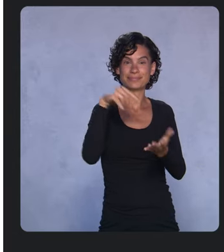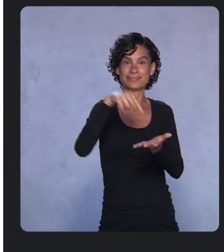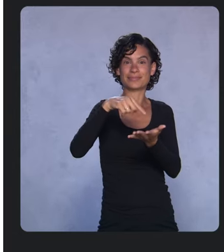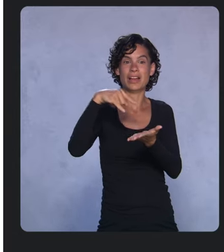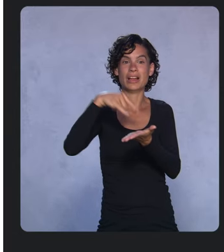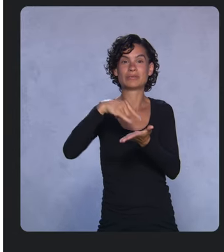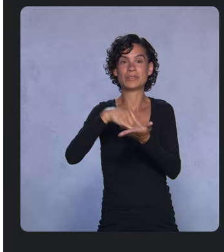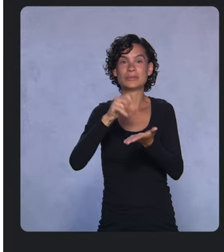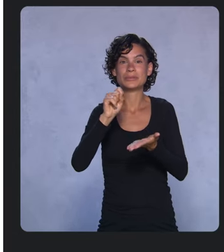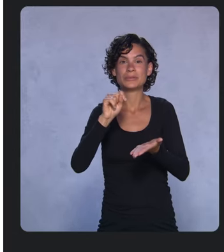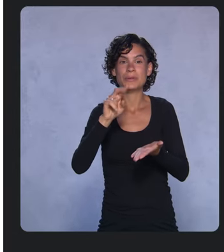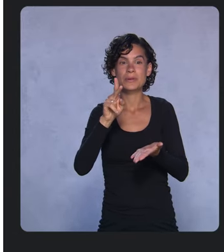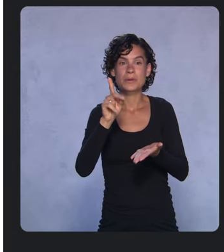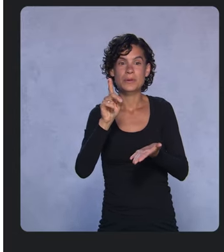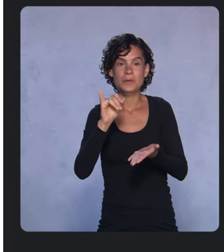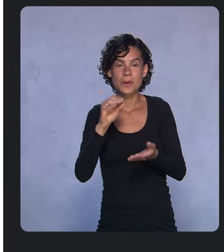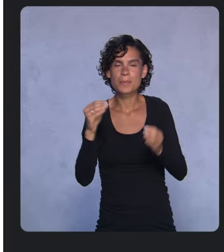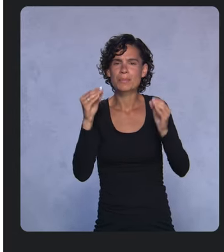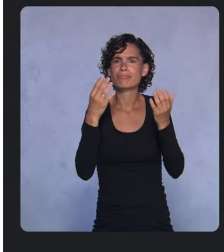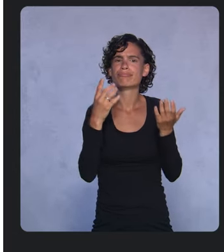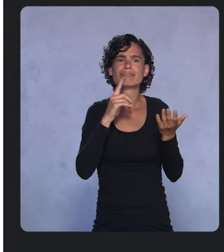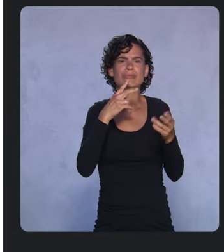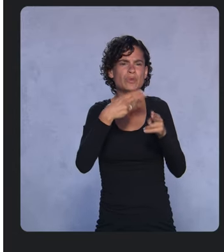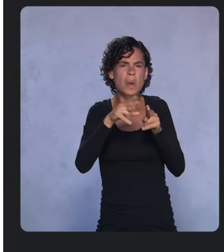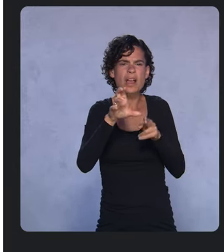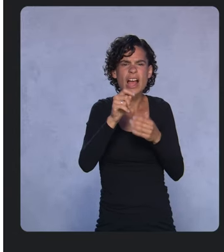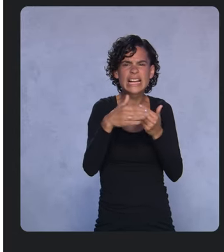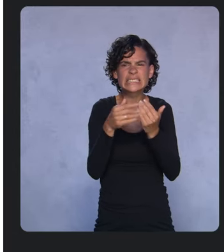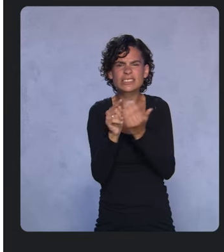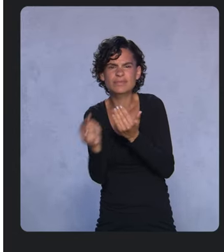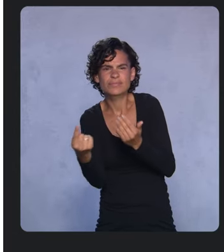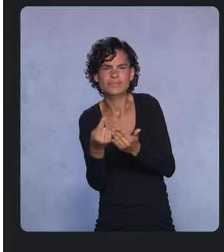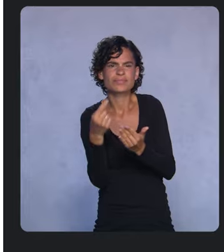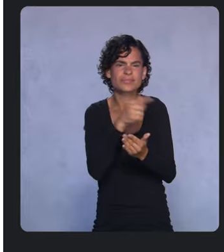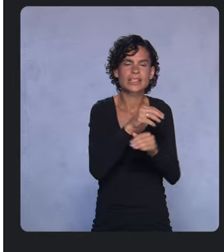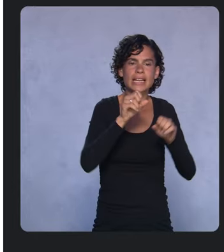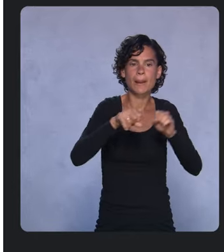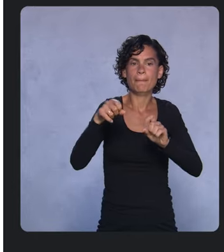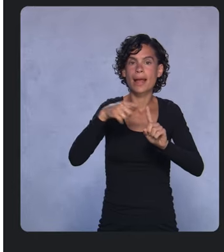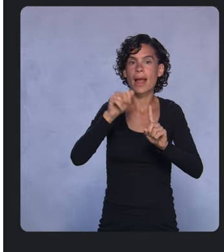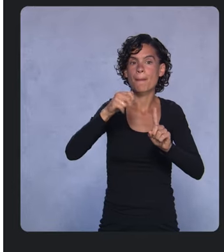With Android Shortcuts and a new Capabilities API, you can now create voice shortcuts for your apps.